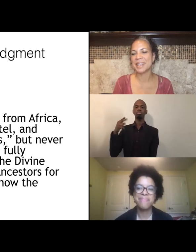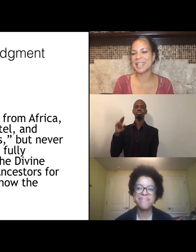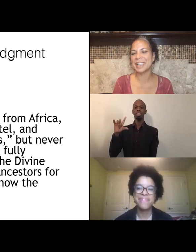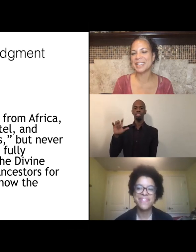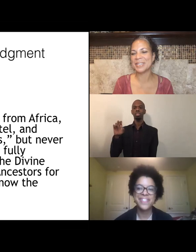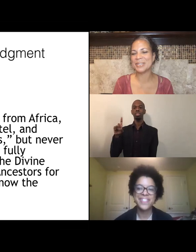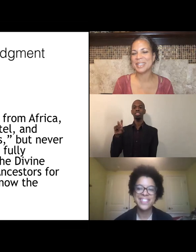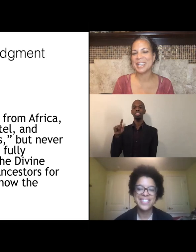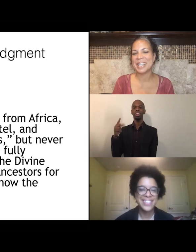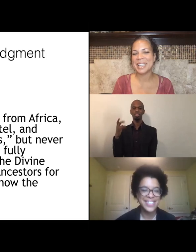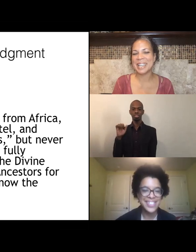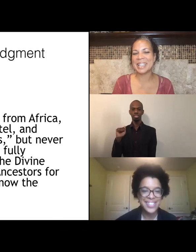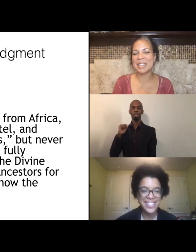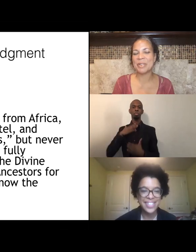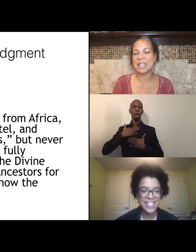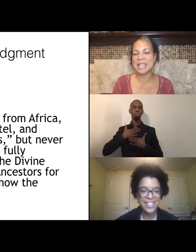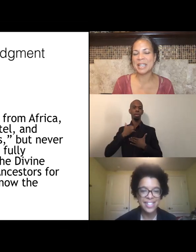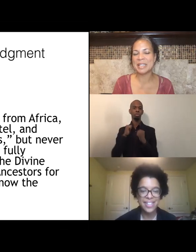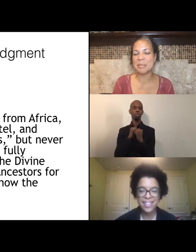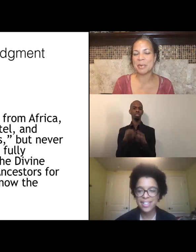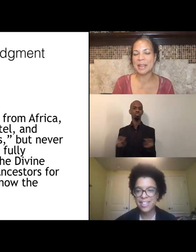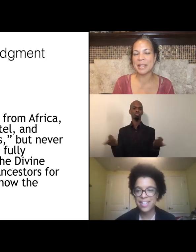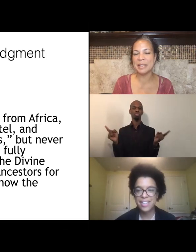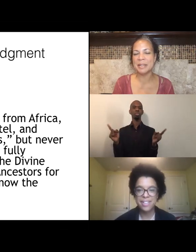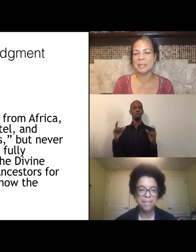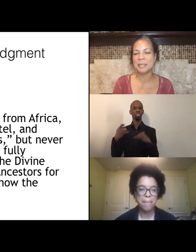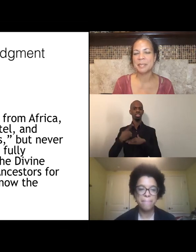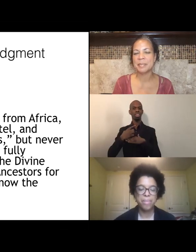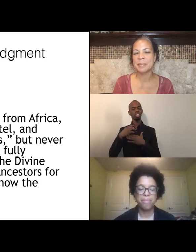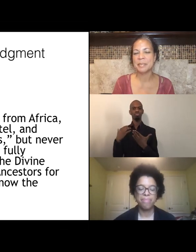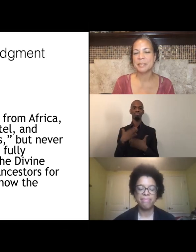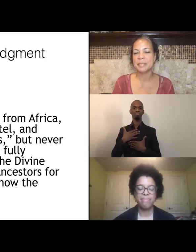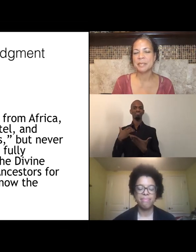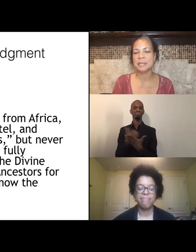Thank you. And if we could take a deep breathe in and breathe out.